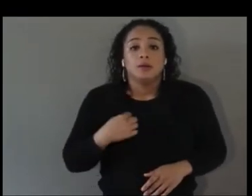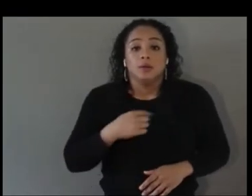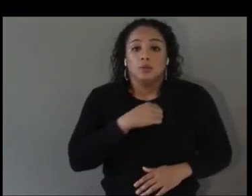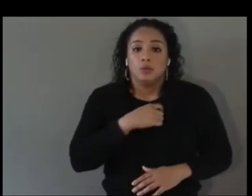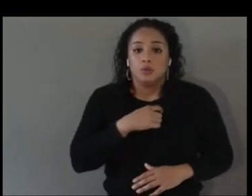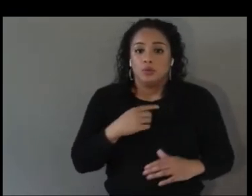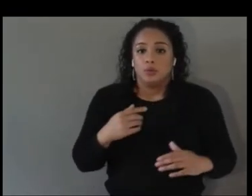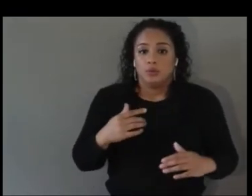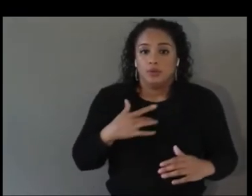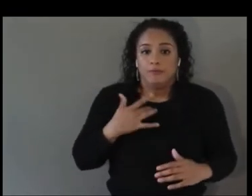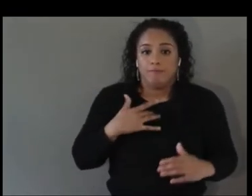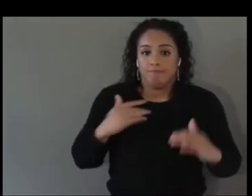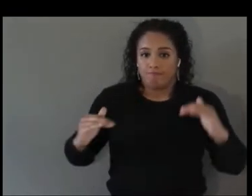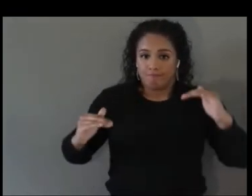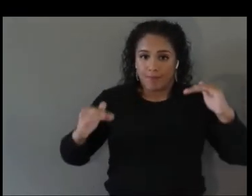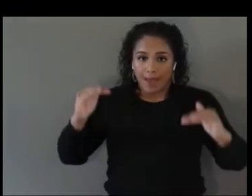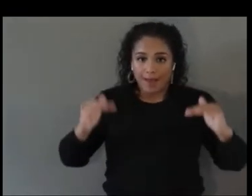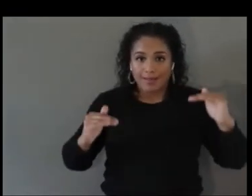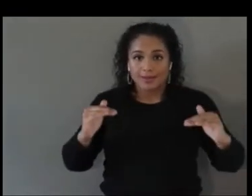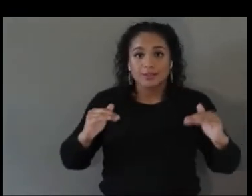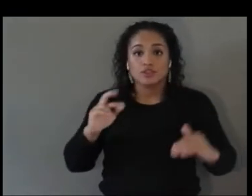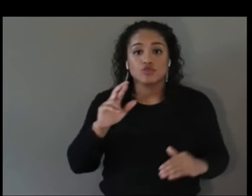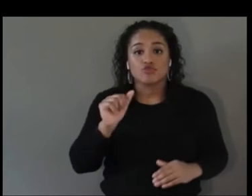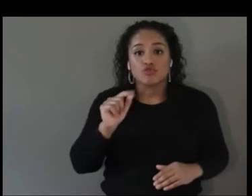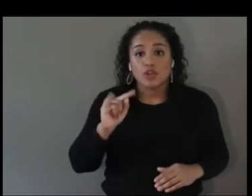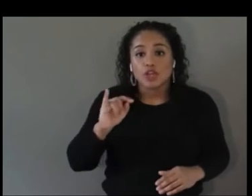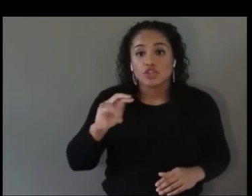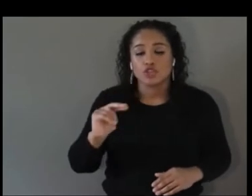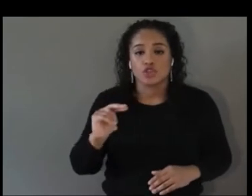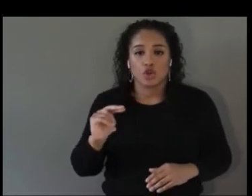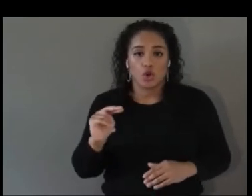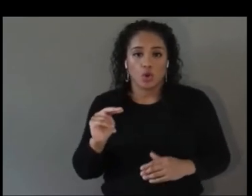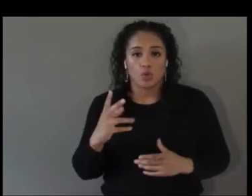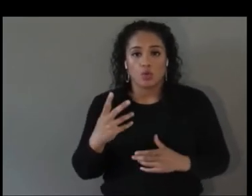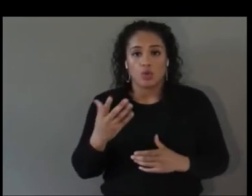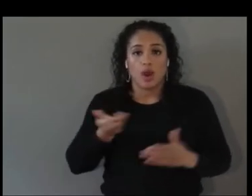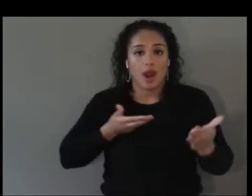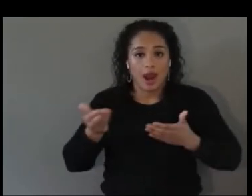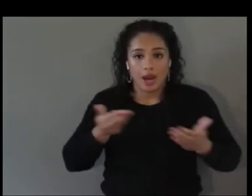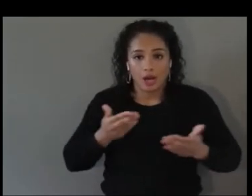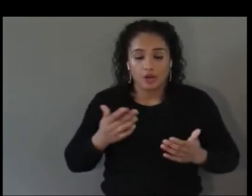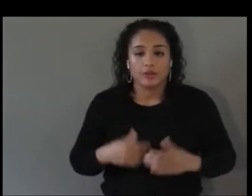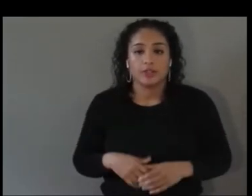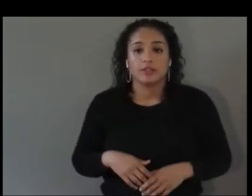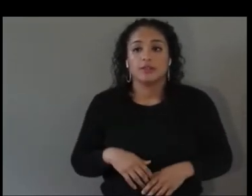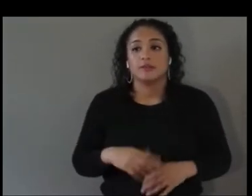ratio in our hiring practices. One example 66% of our engineers are female.